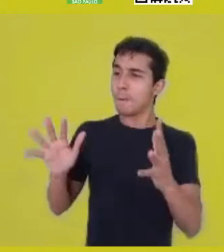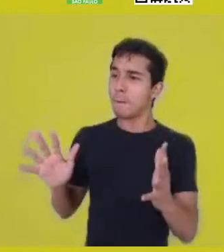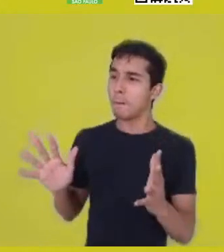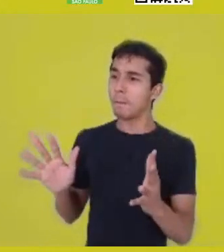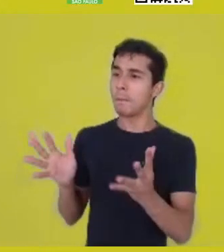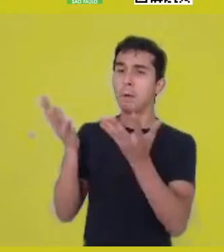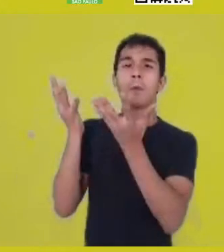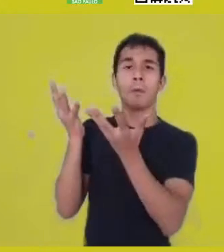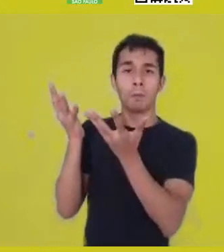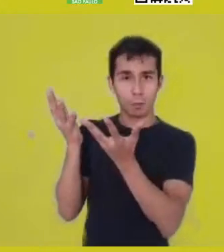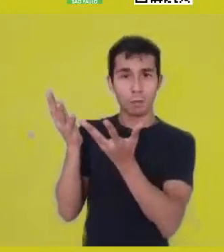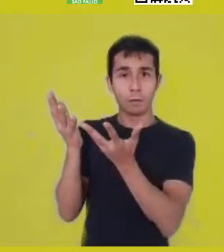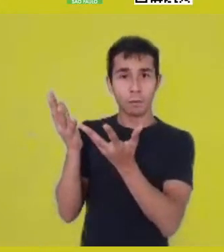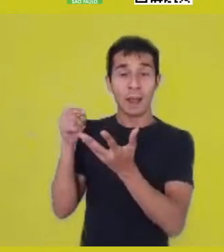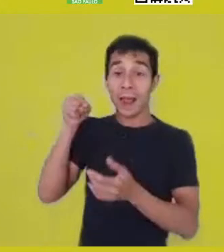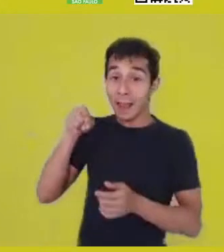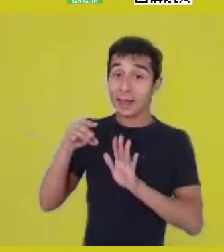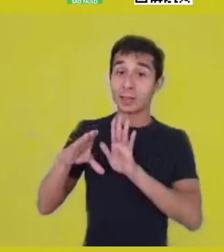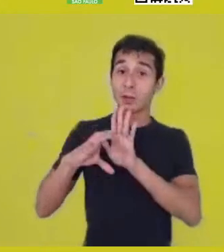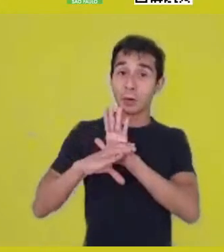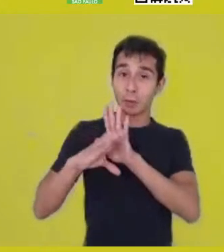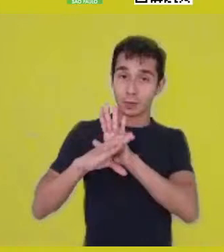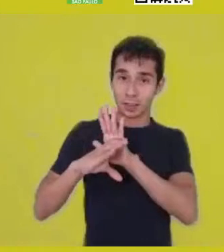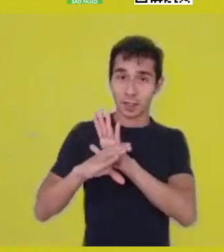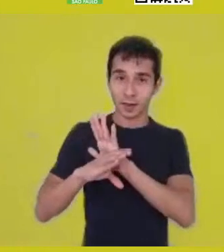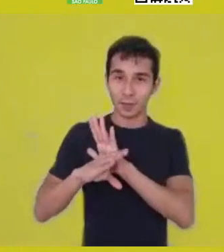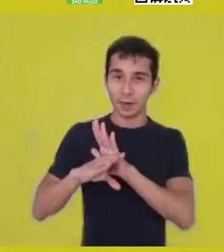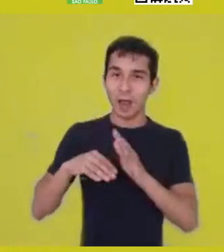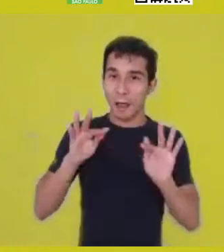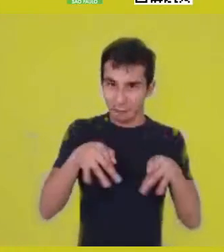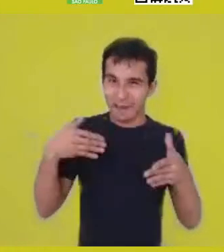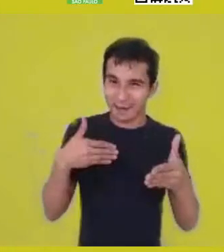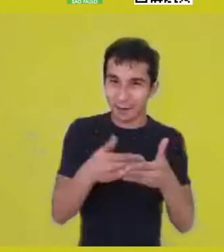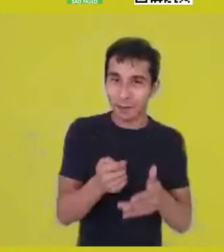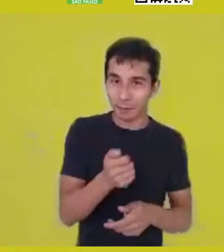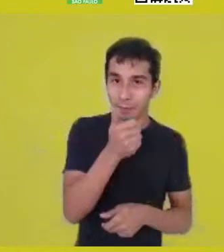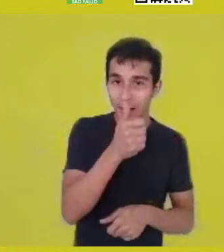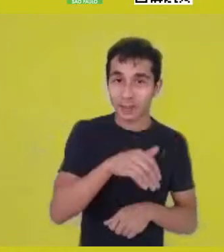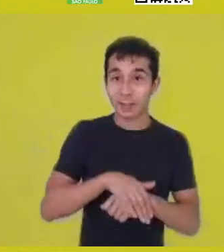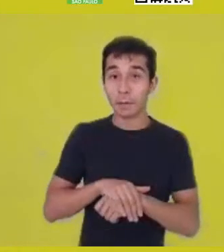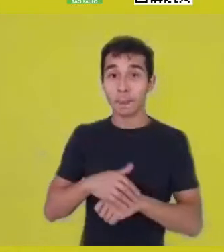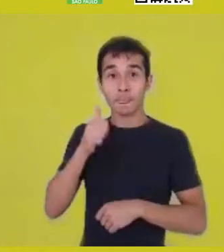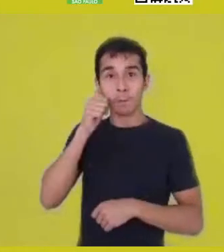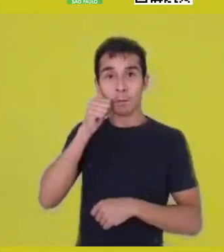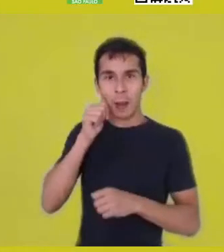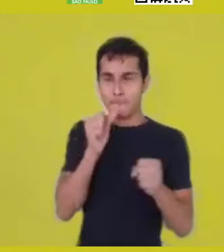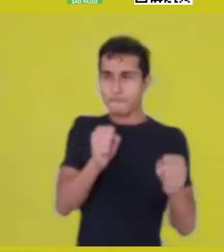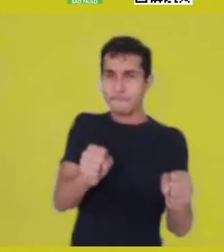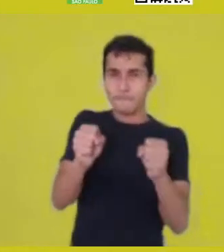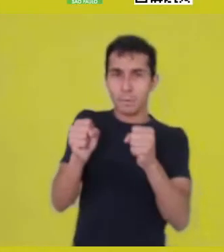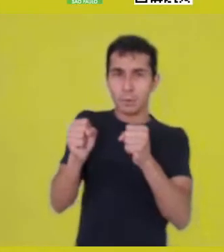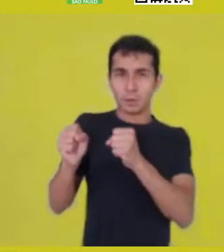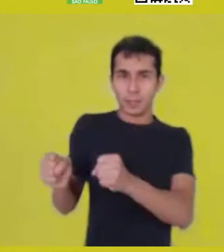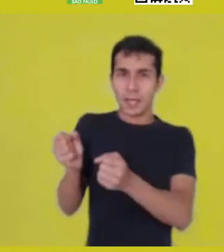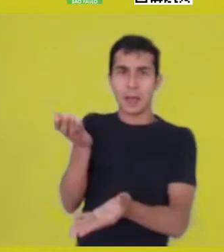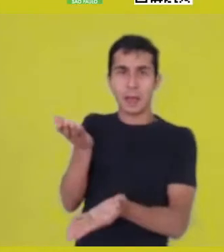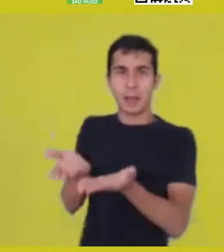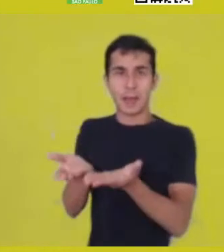I want to get to in the end - is Ma’at, feminine balance who brings,